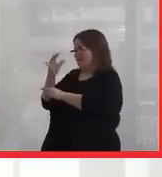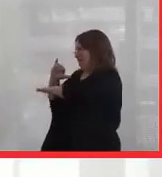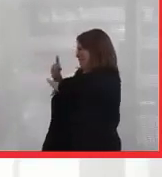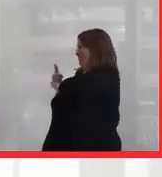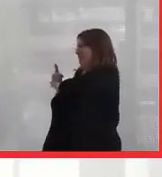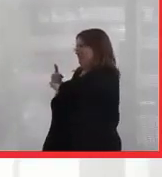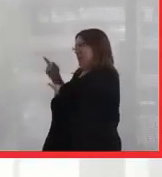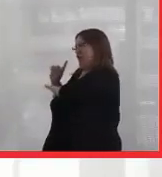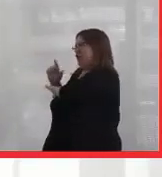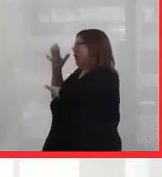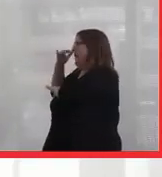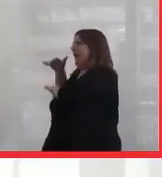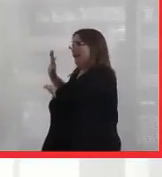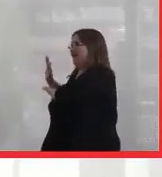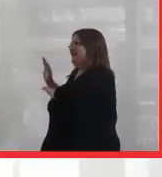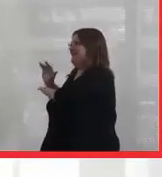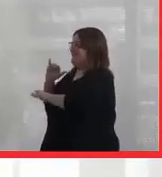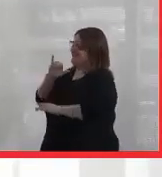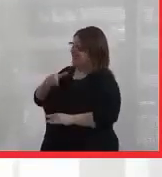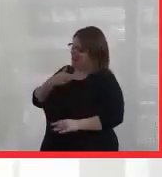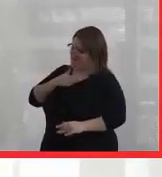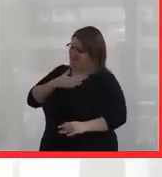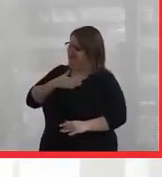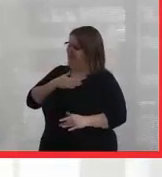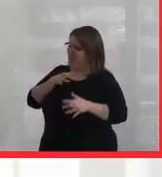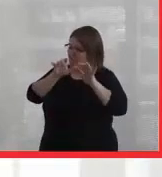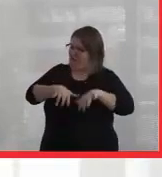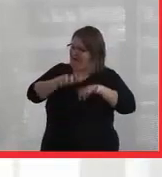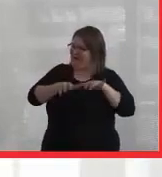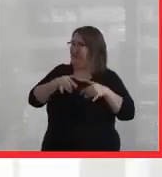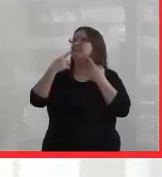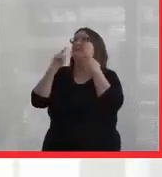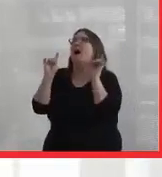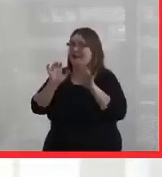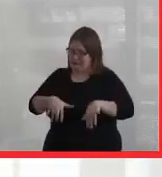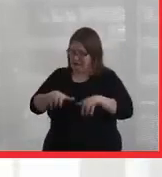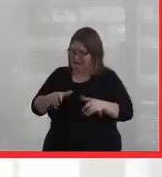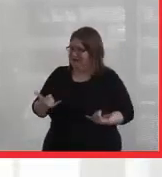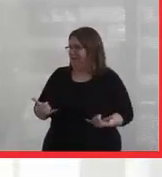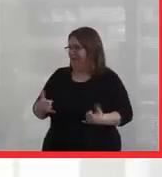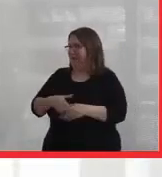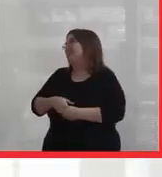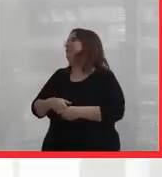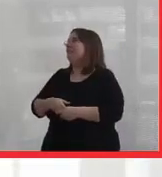So that's how I am now. I'm writing now, finally, and that's